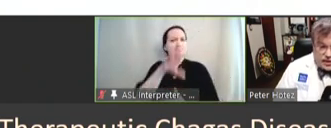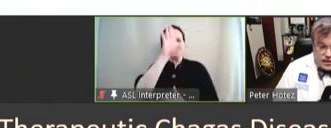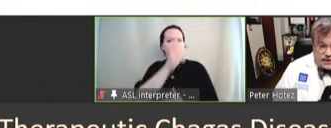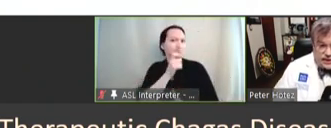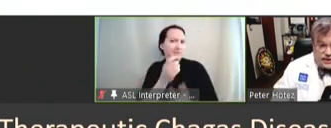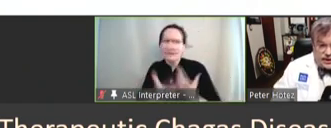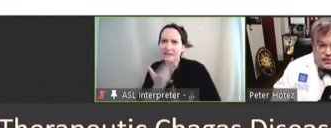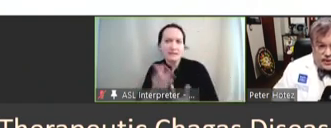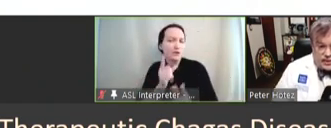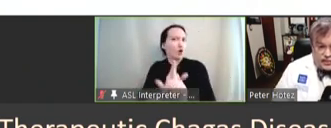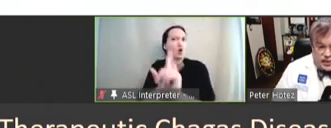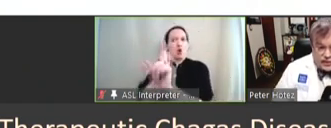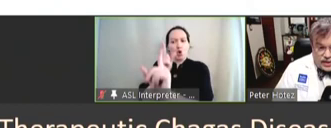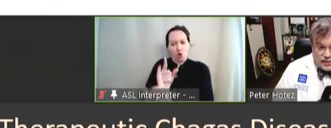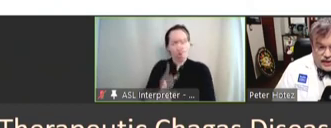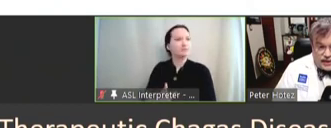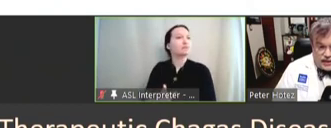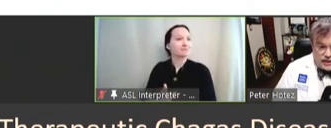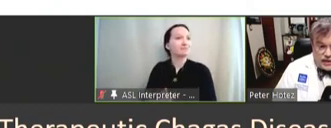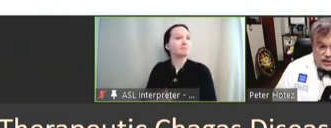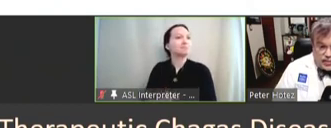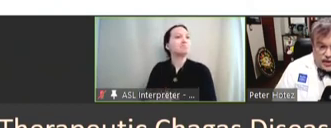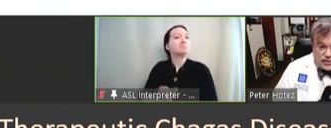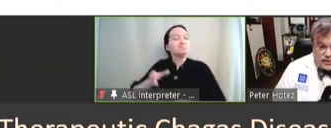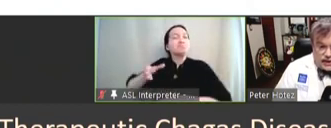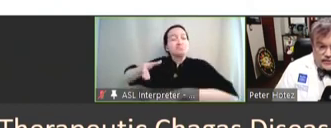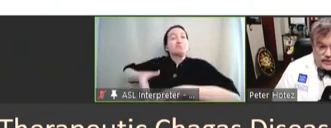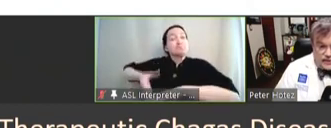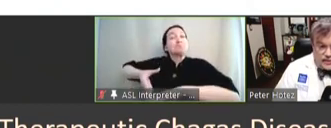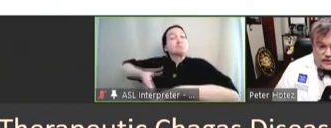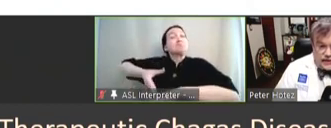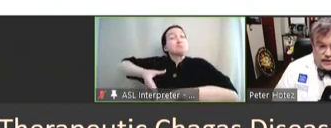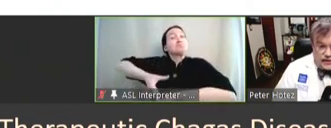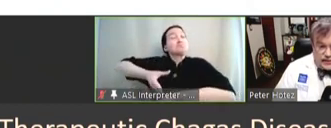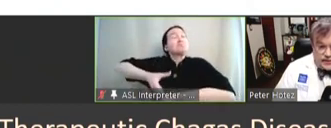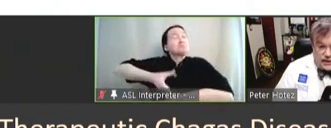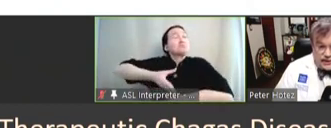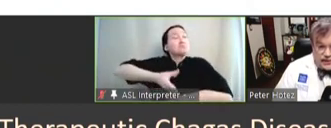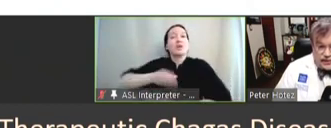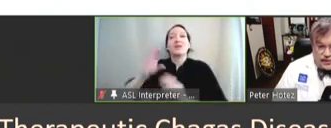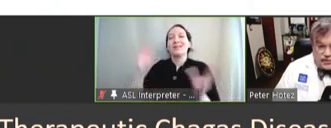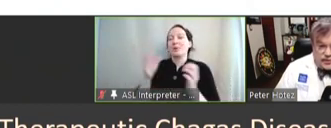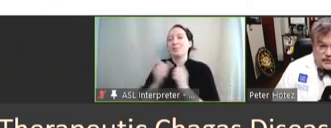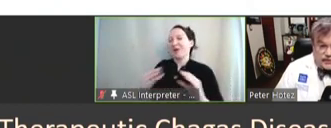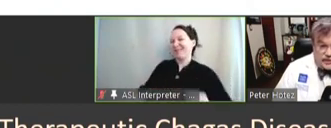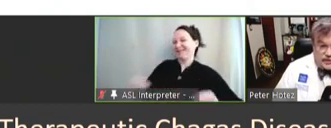targets, but we are making progress -- obviously much faster if we had something equivalent to